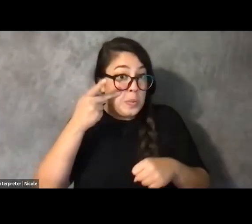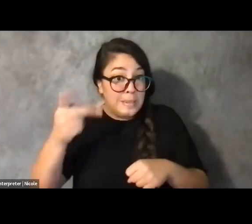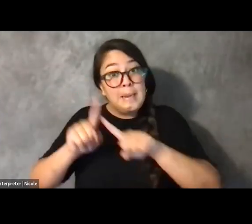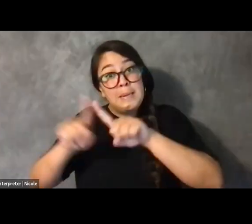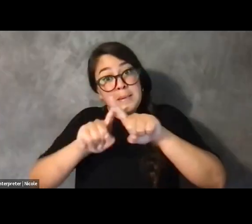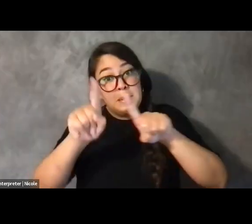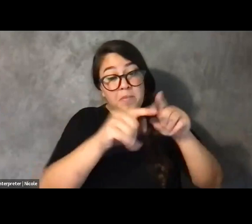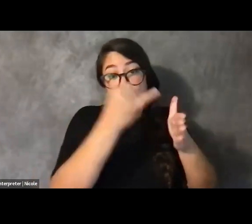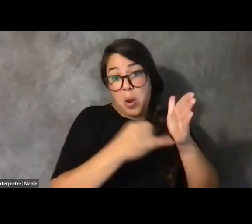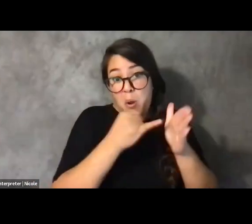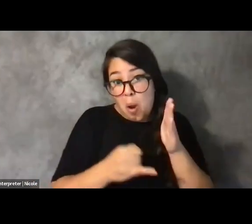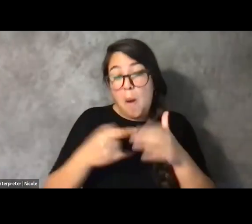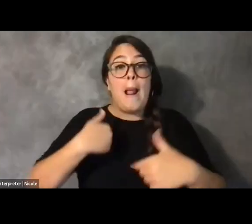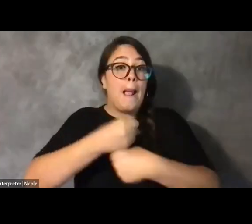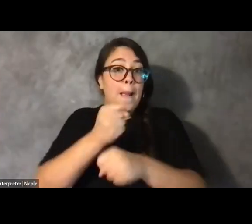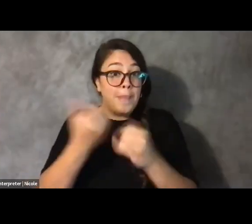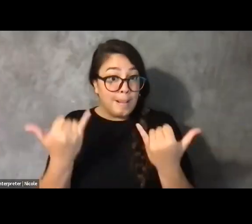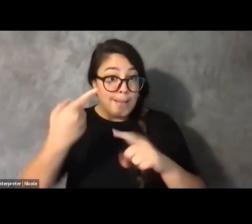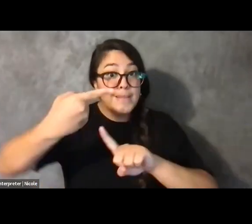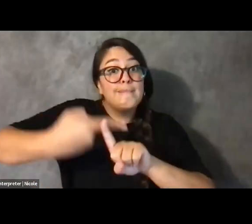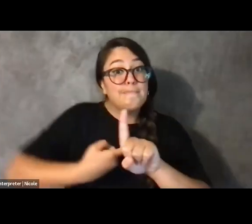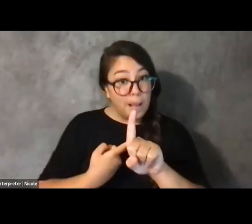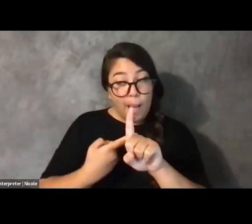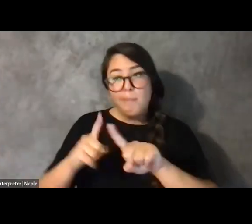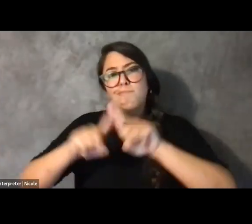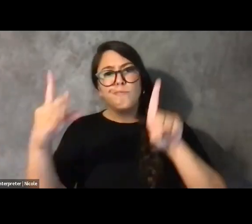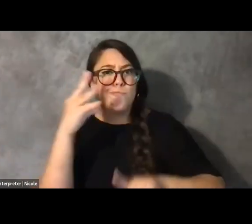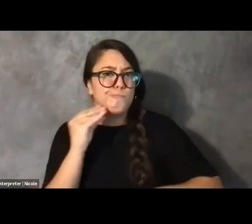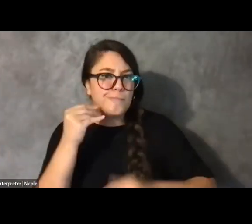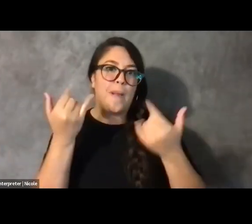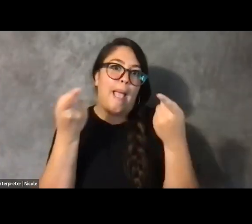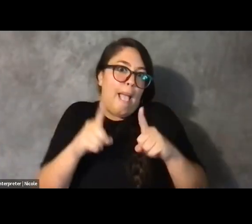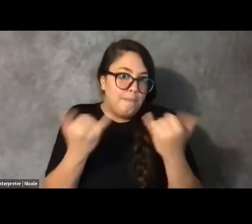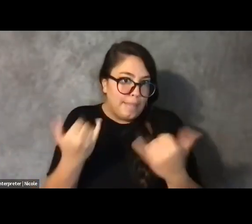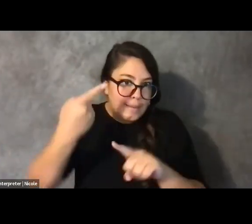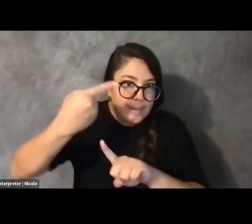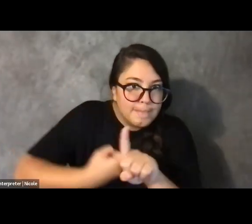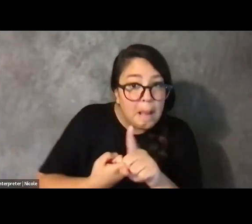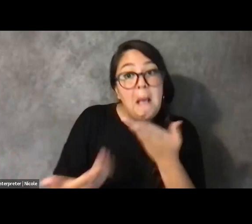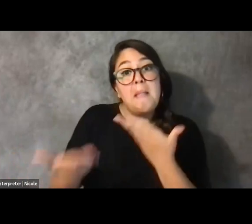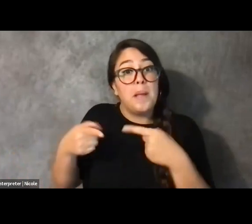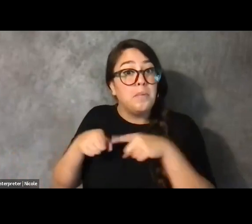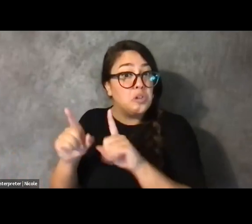out of experiences I've had this month, whether within the meetings or outside of the meetings